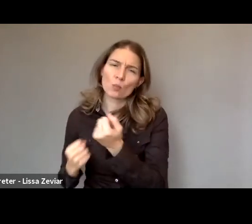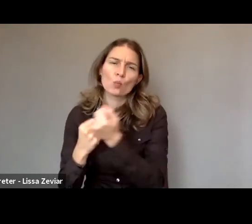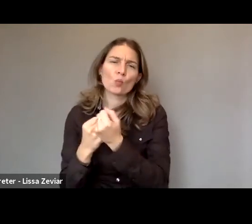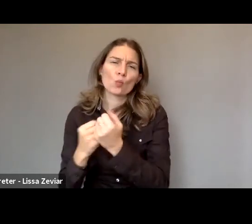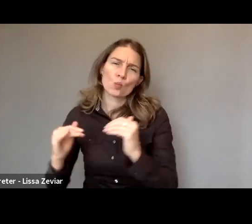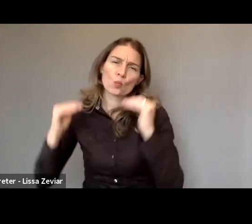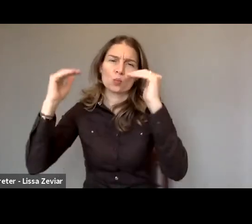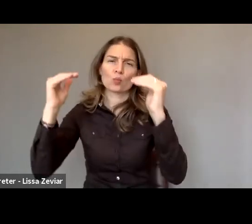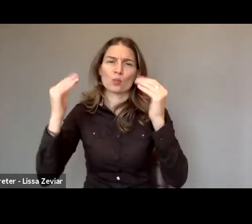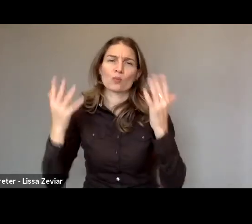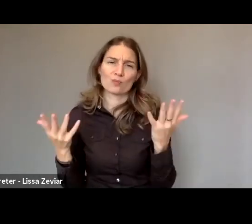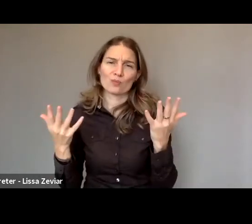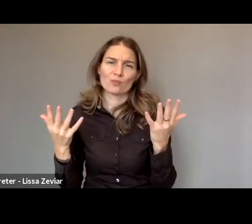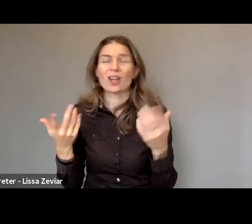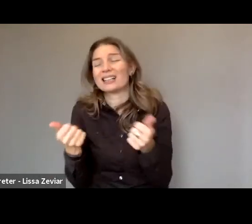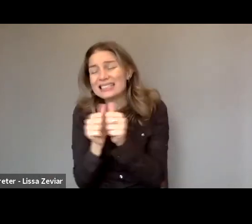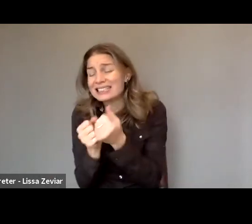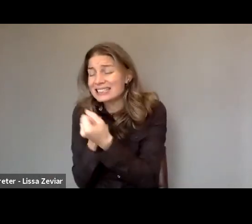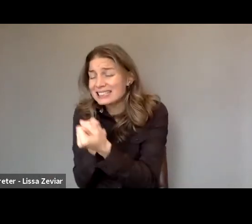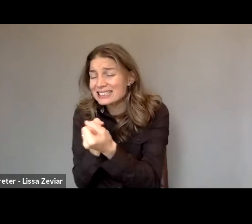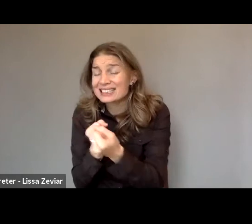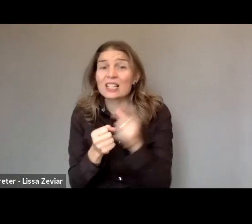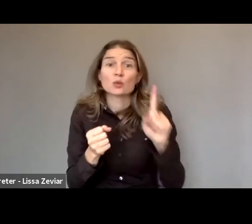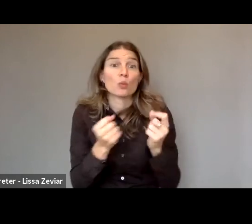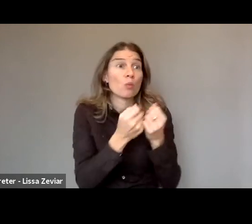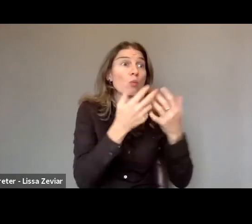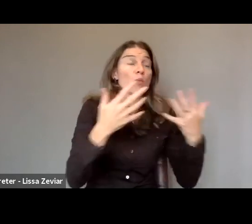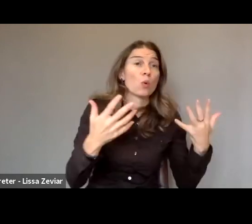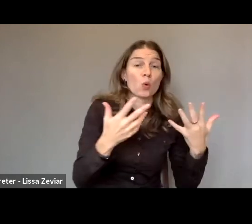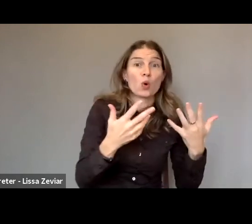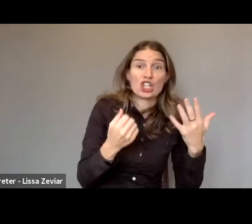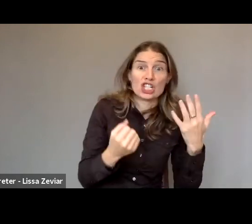such as restraint, removal or control of communication aids,